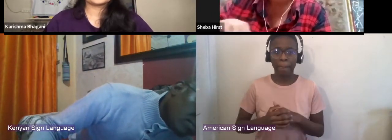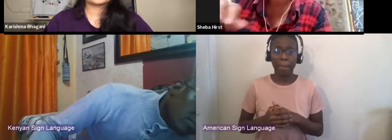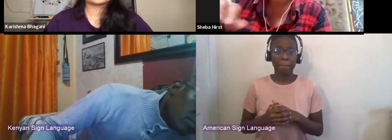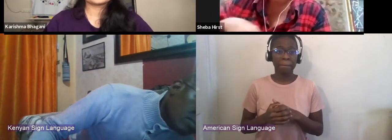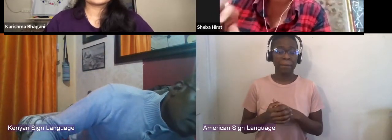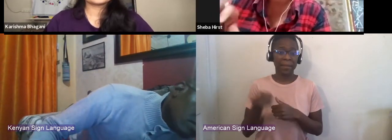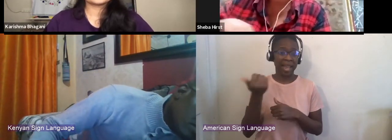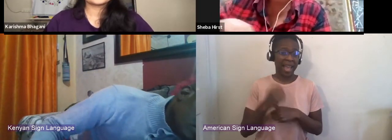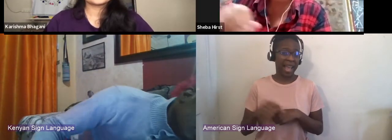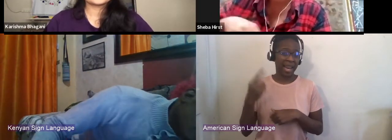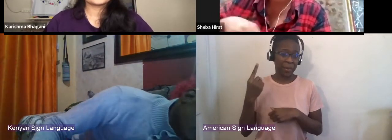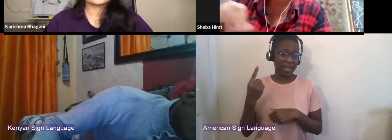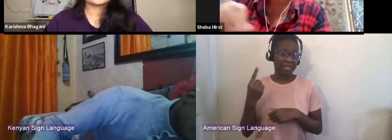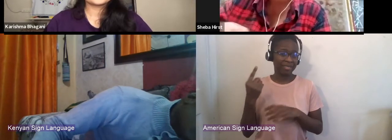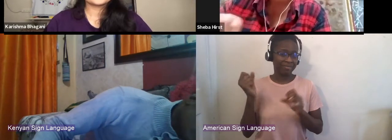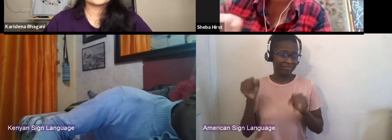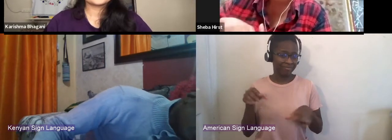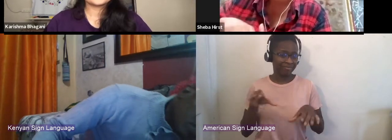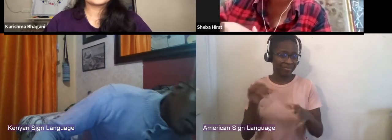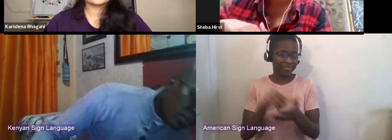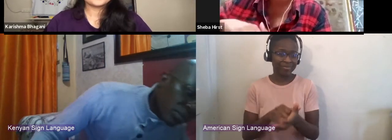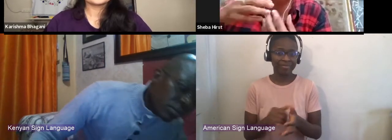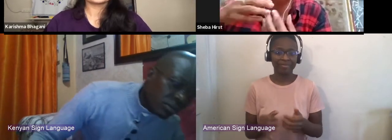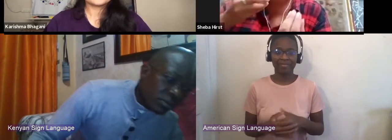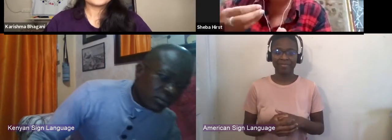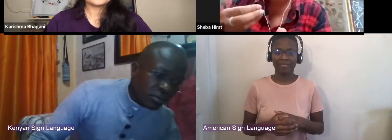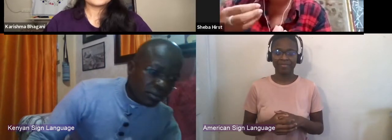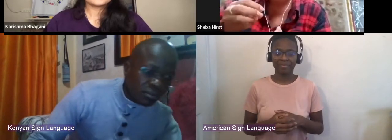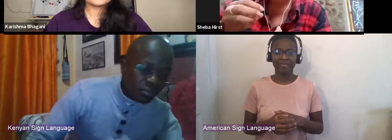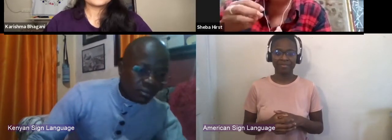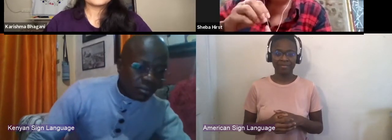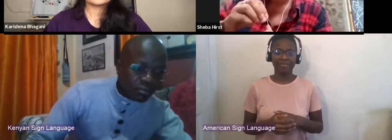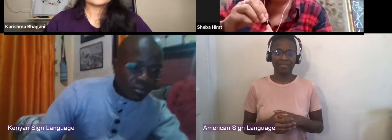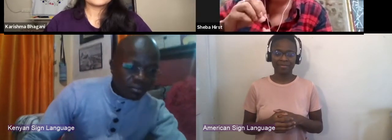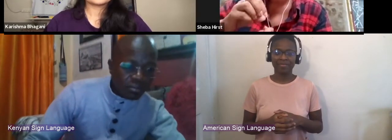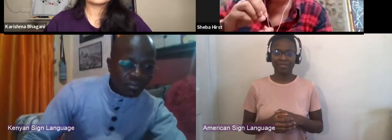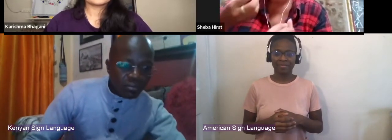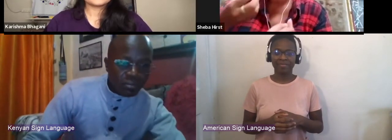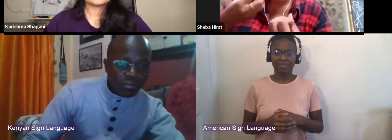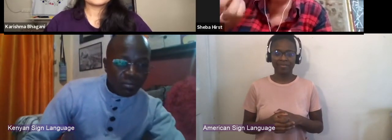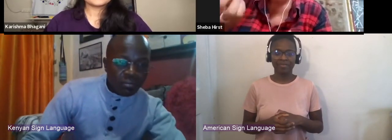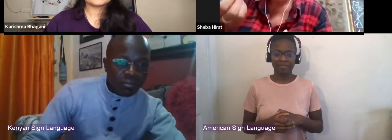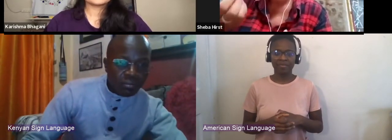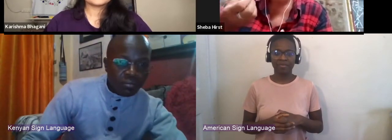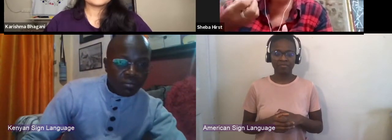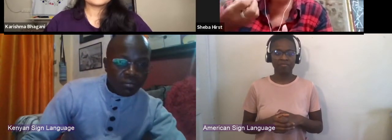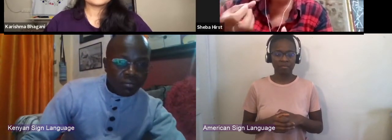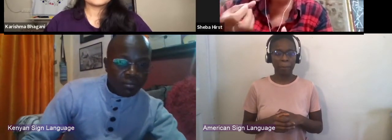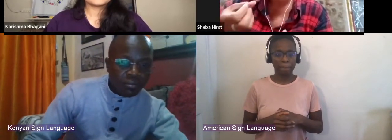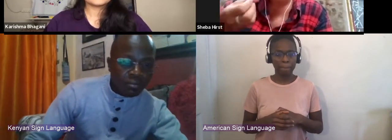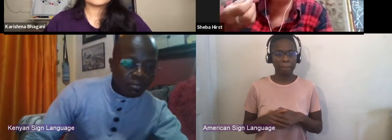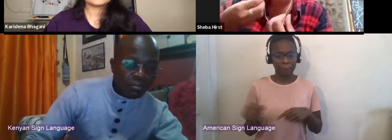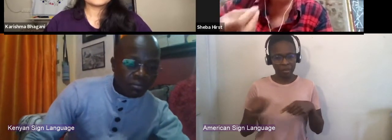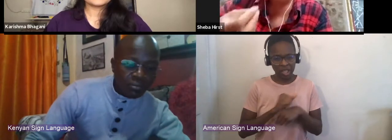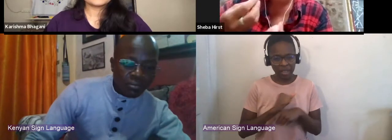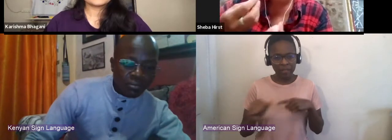becomes the easier it becomes to do that. But that's literally the practice of learning to become a good producer is producing there.